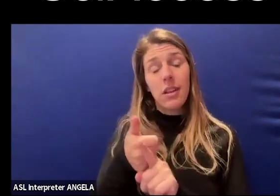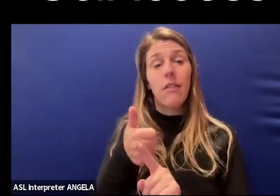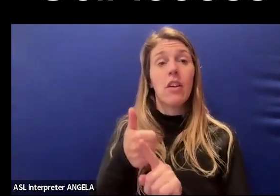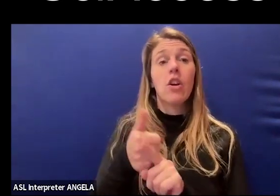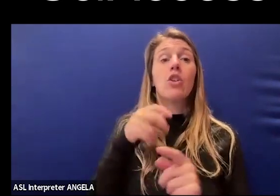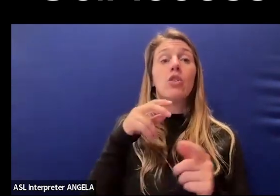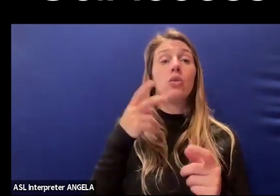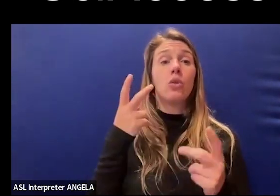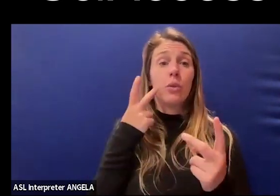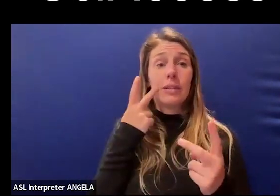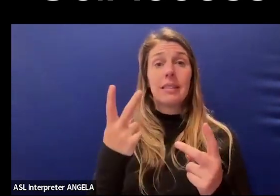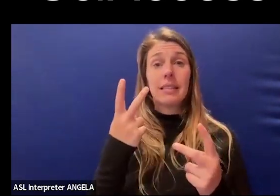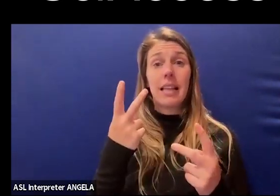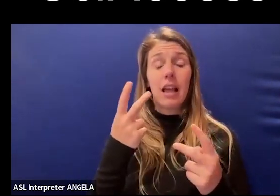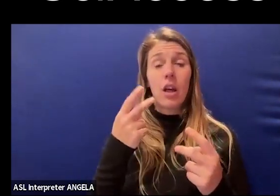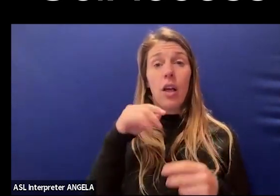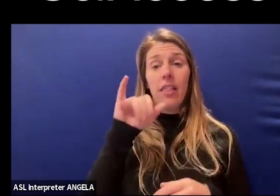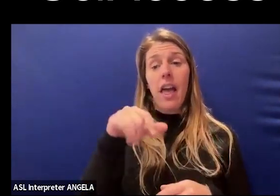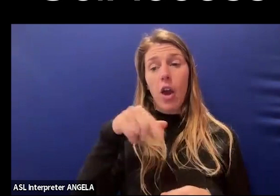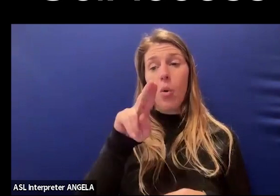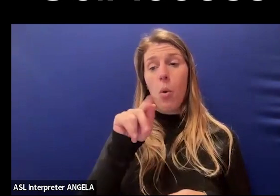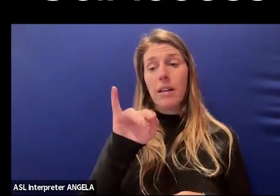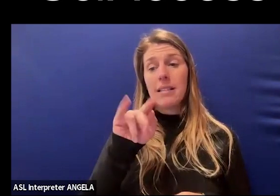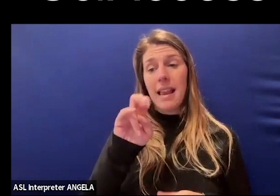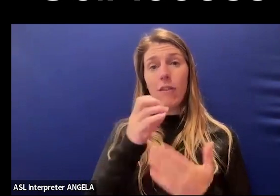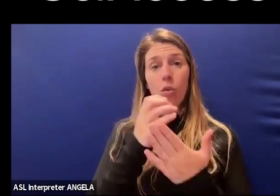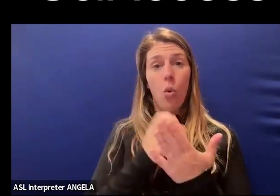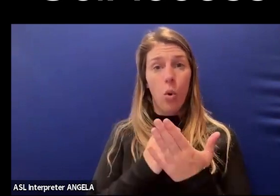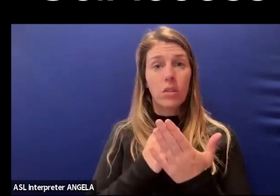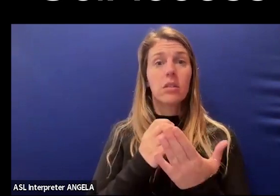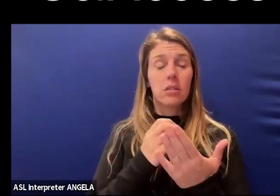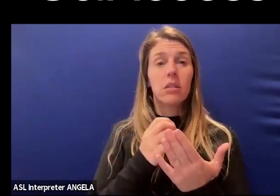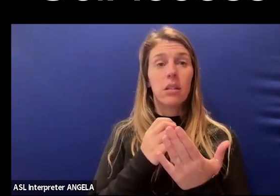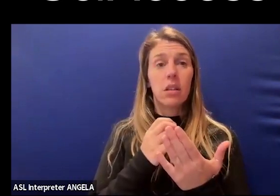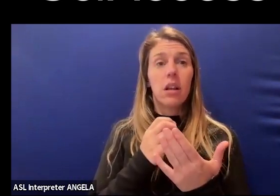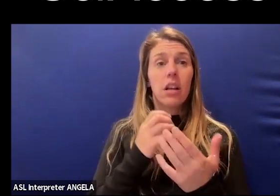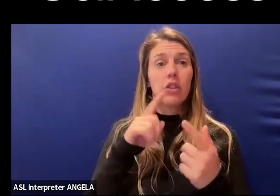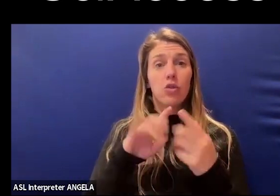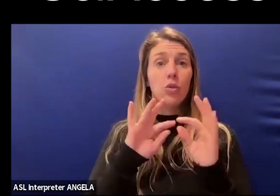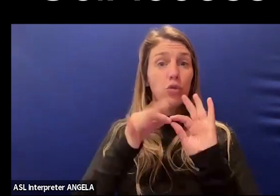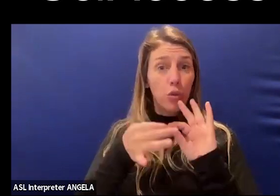Seeing the quantitative coursework, just to interpret equations